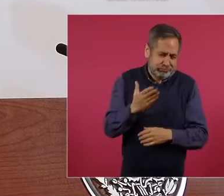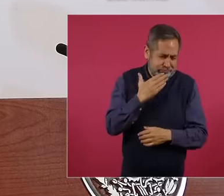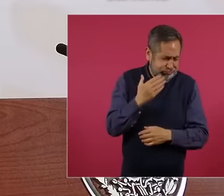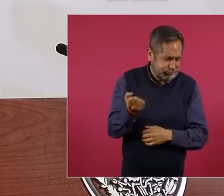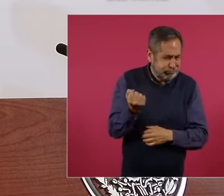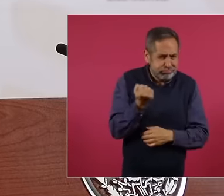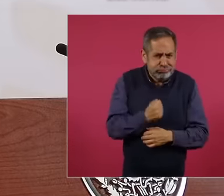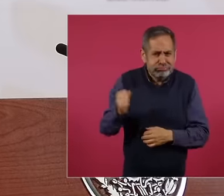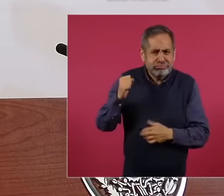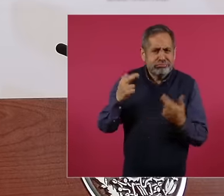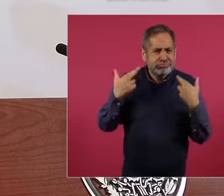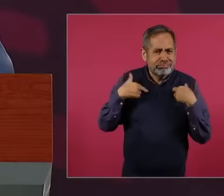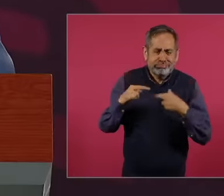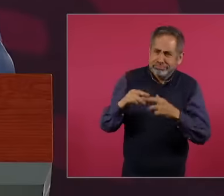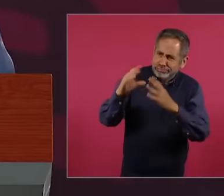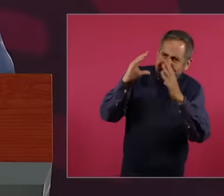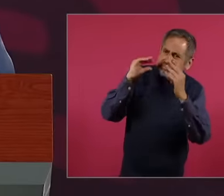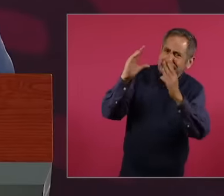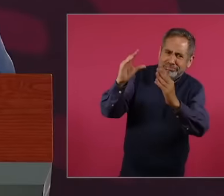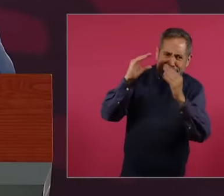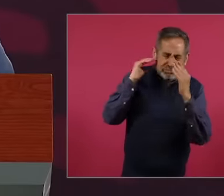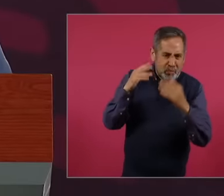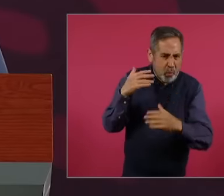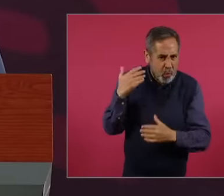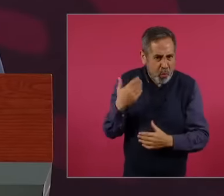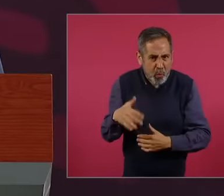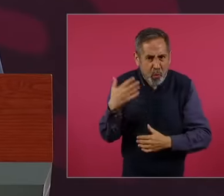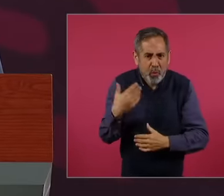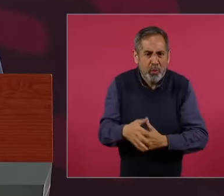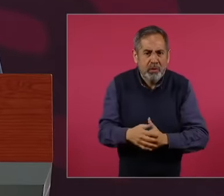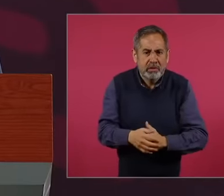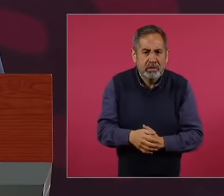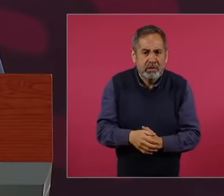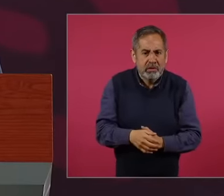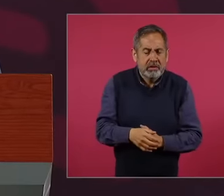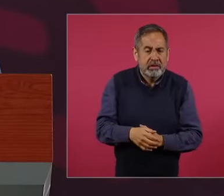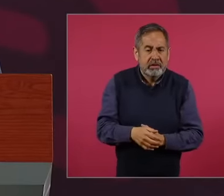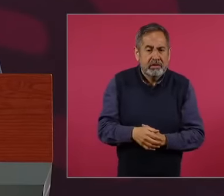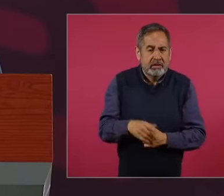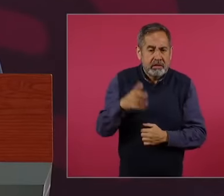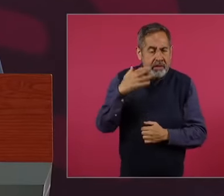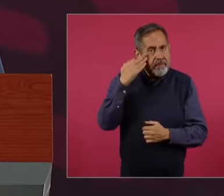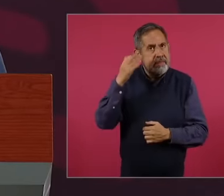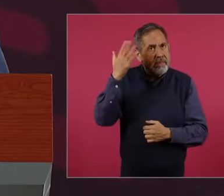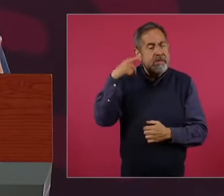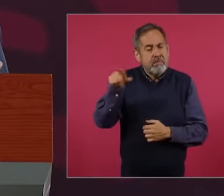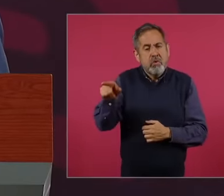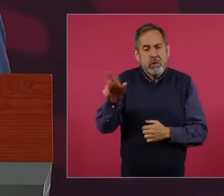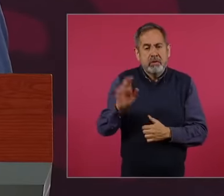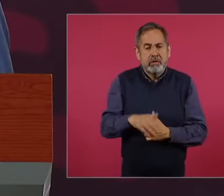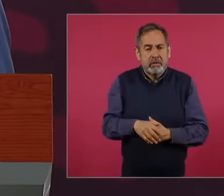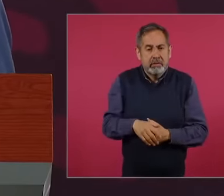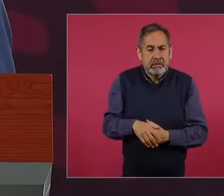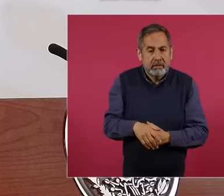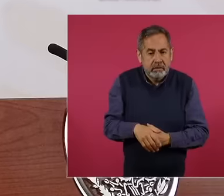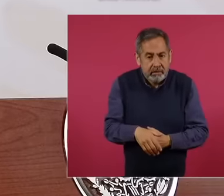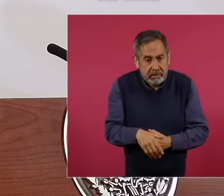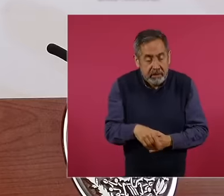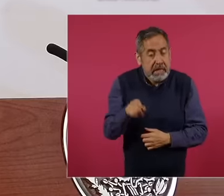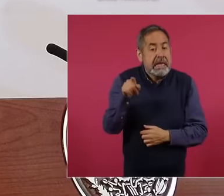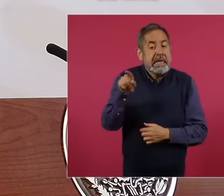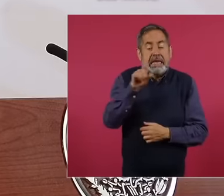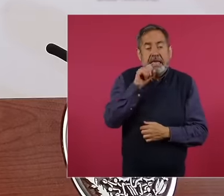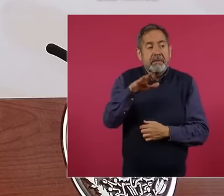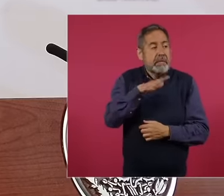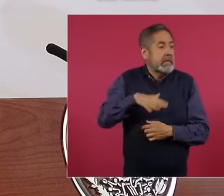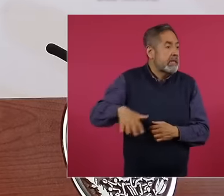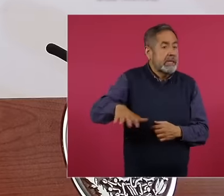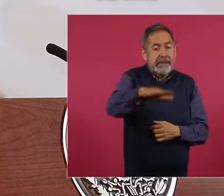teachers in those times, and it was a moment, too. Maybe